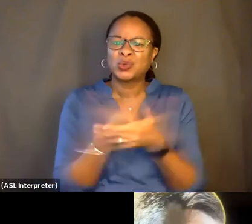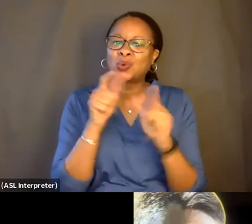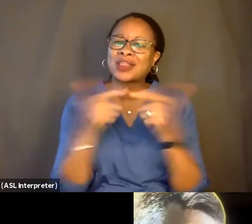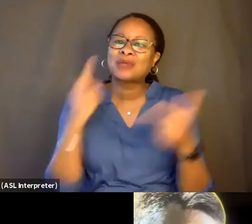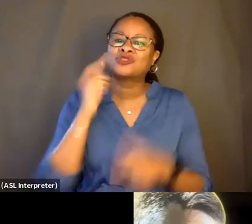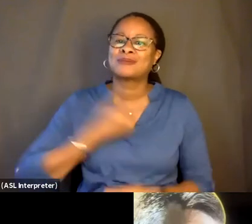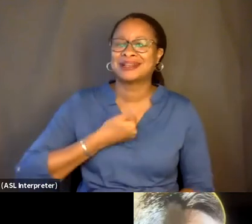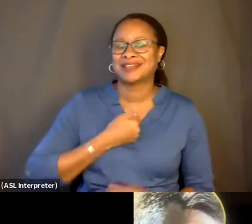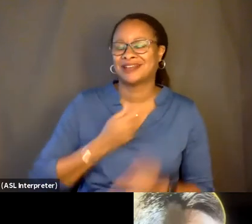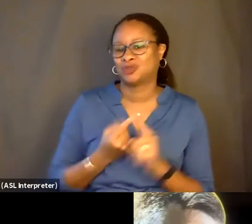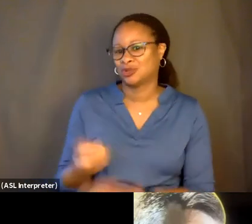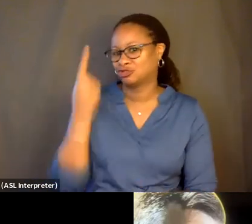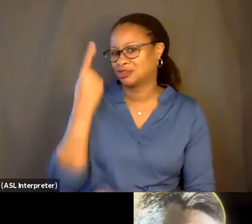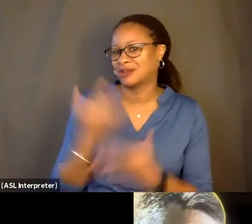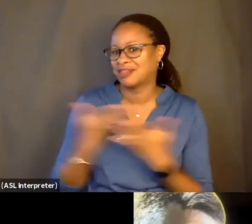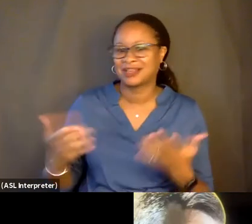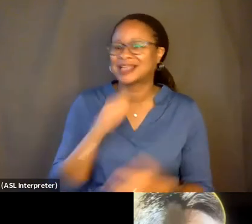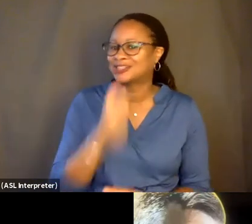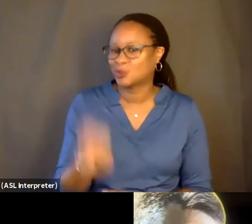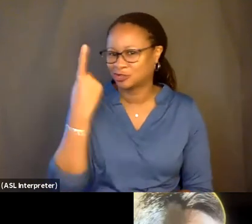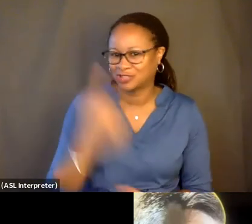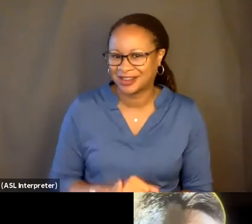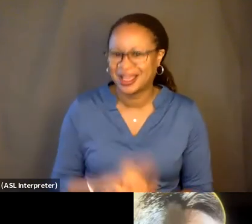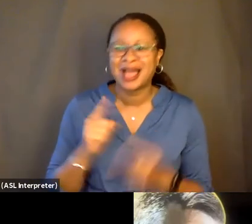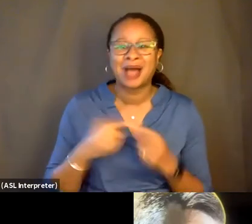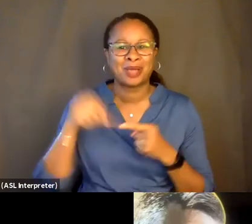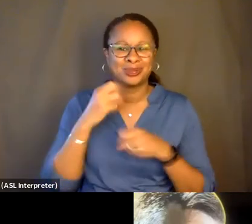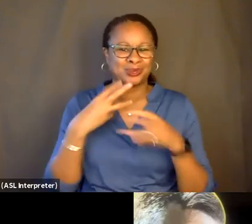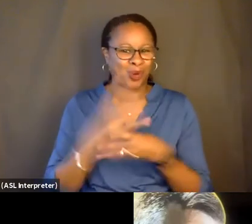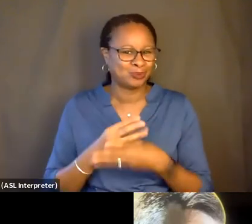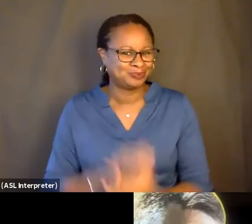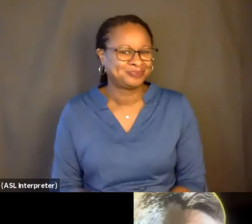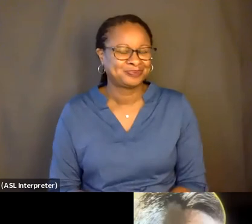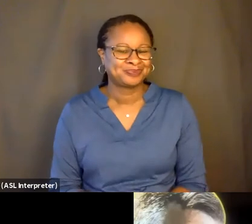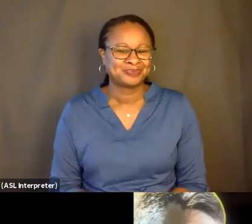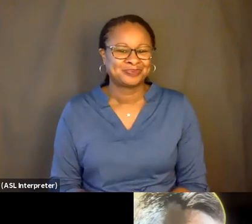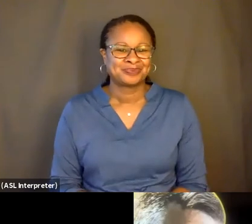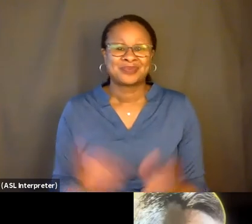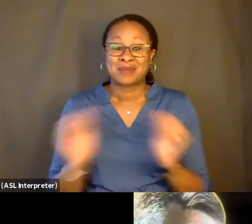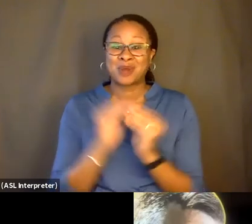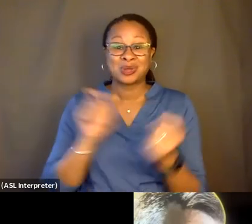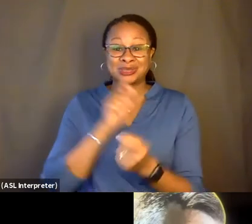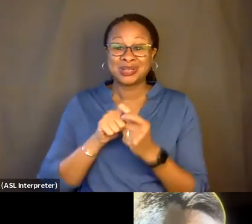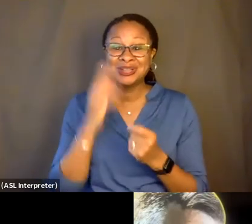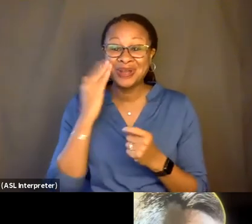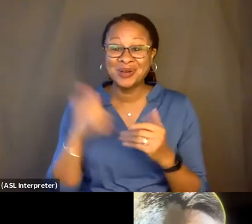to understand the things I don't understand about this world. So more specifically, do you know what you're doing next?